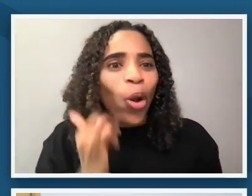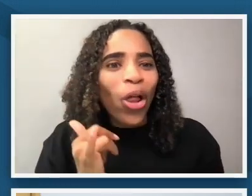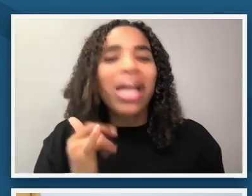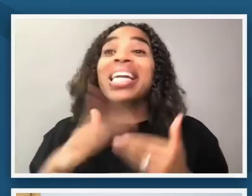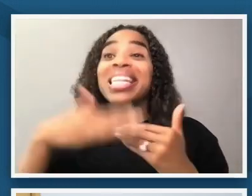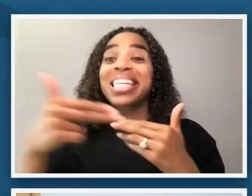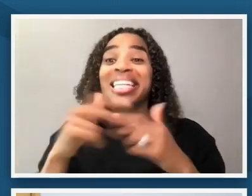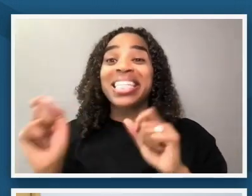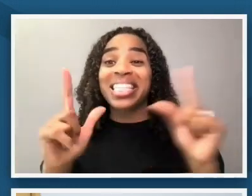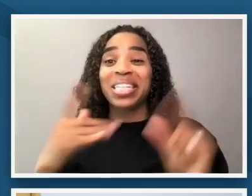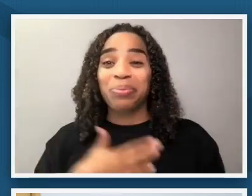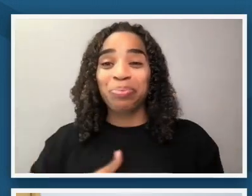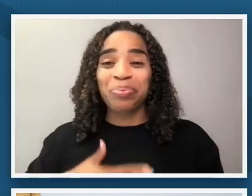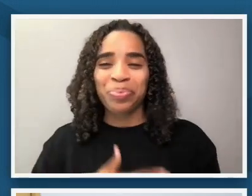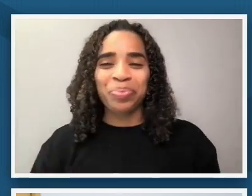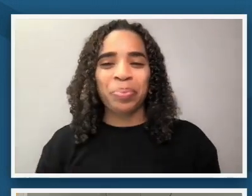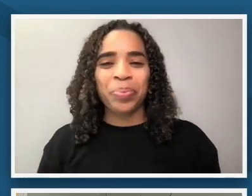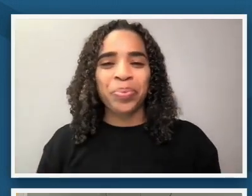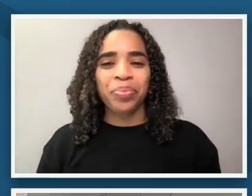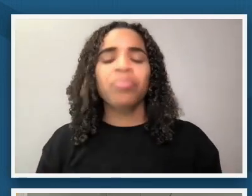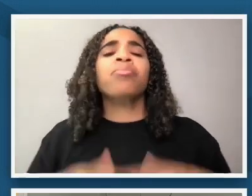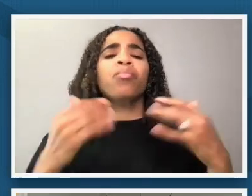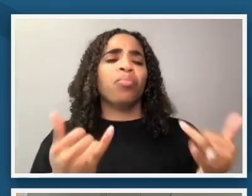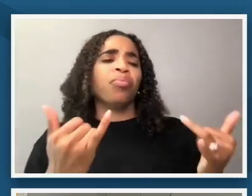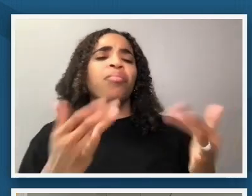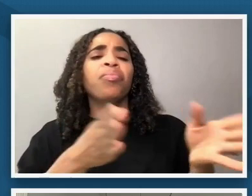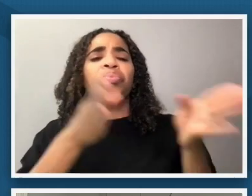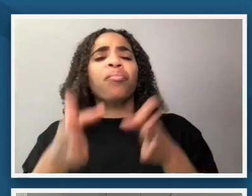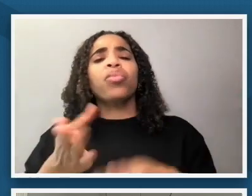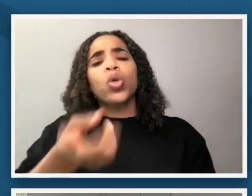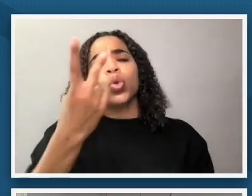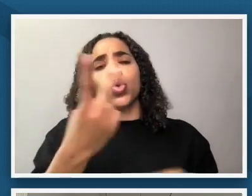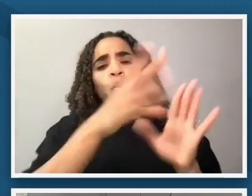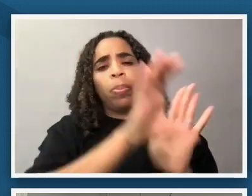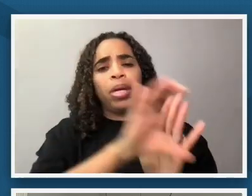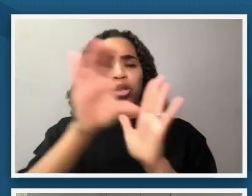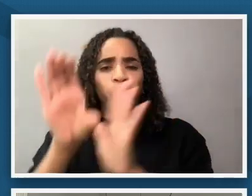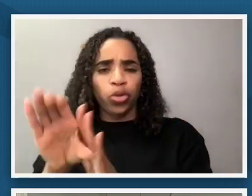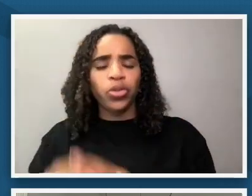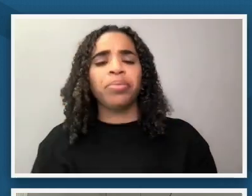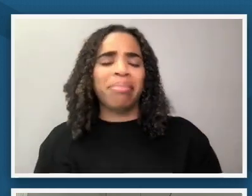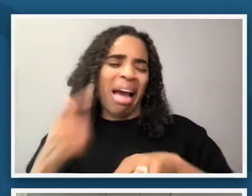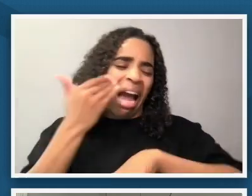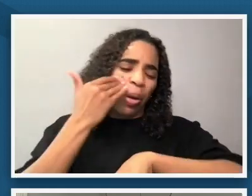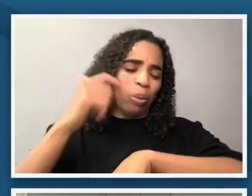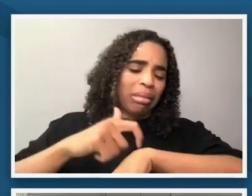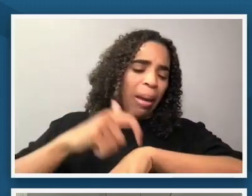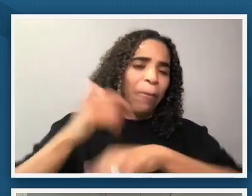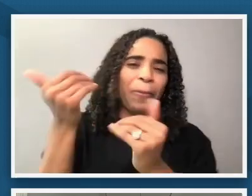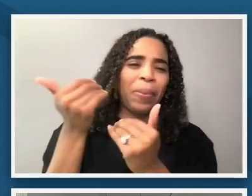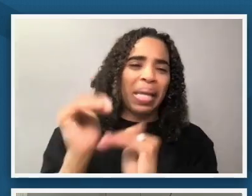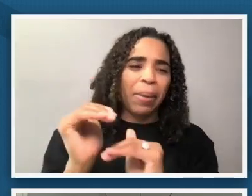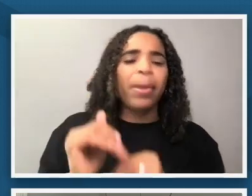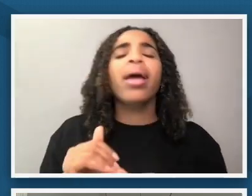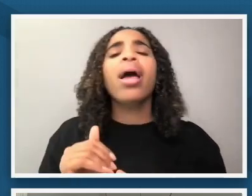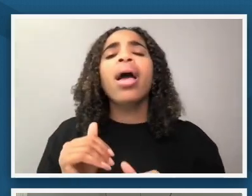so we have these two images and in the interest of time to make sure